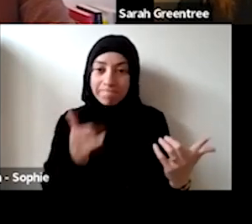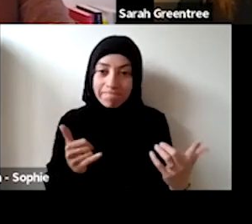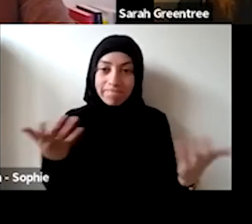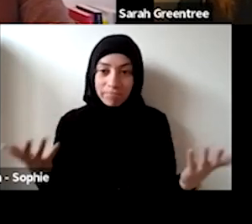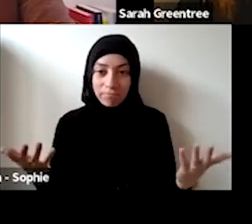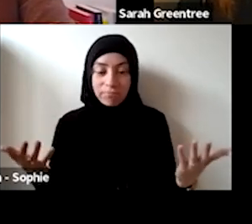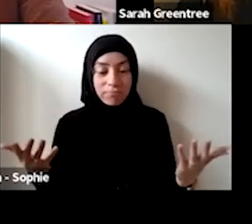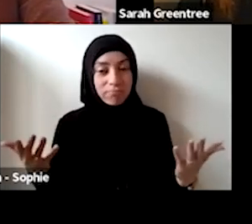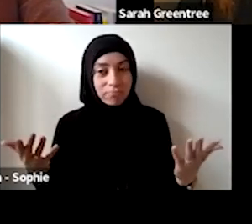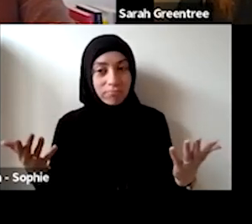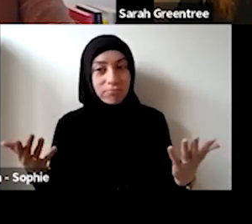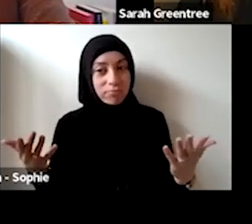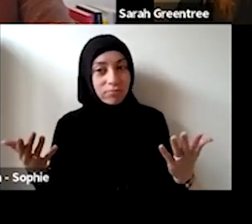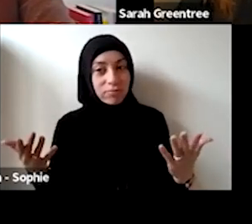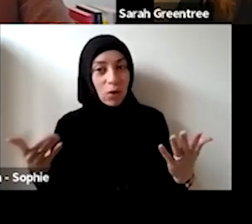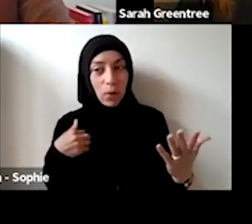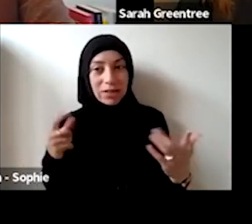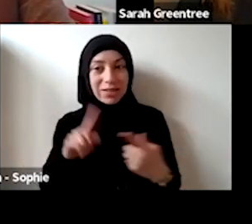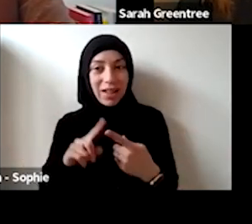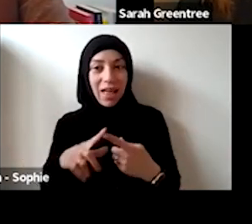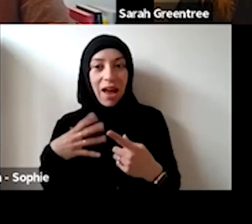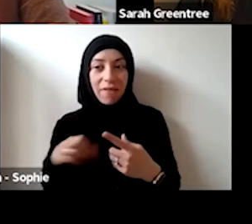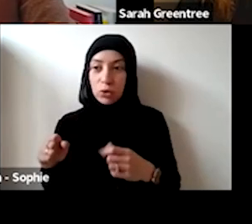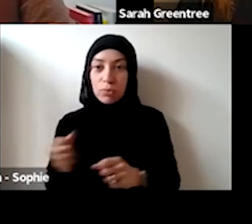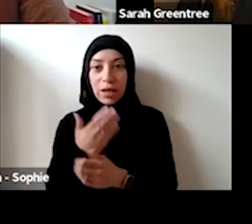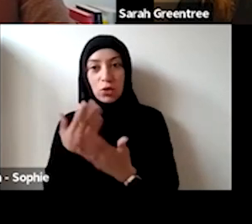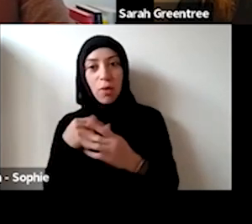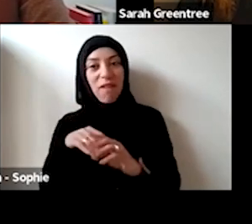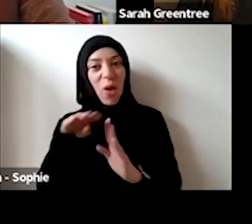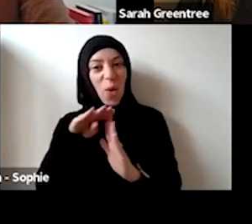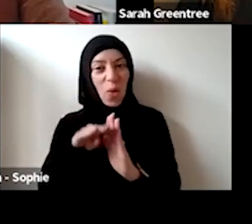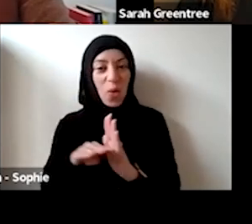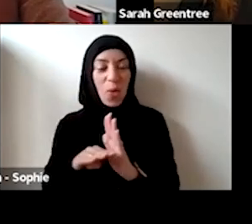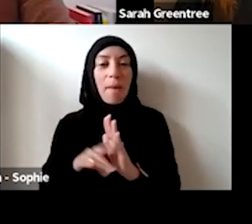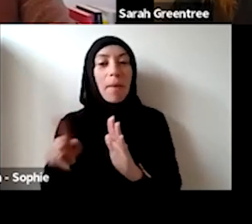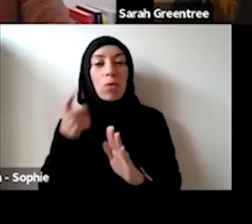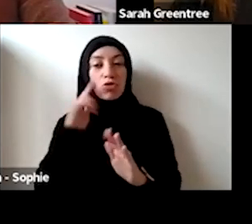are supporting the ecology of factors across the country. And that is just by virtue of the fact that there is constraints in the funding. But we will do our best to try and find that makes across the They th, that there's constraints in the in the funding, But we'll do our best to sort